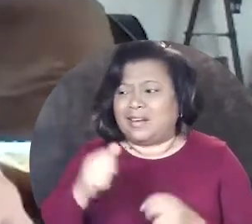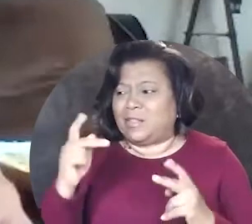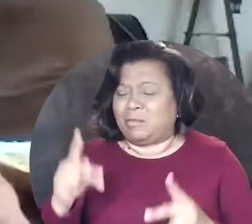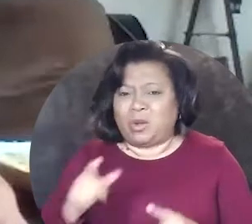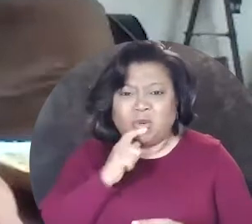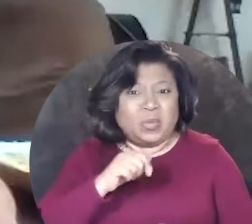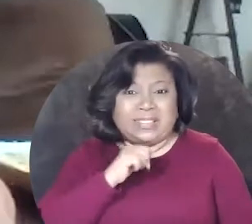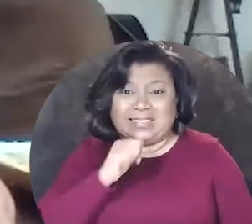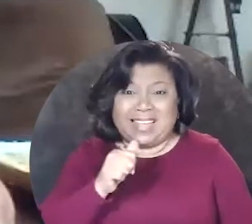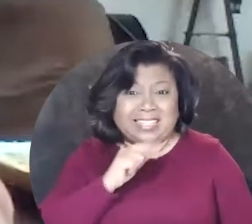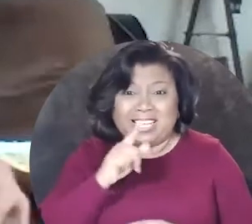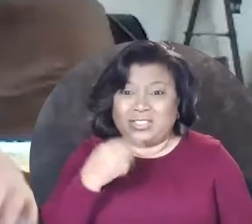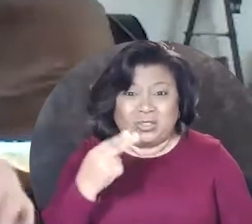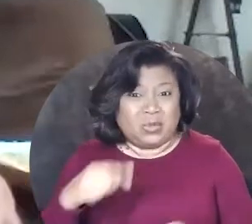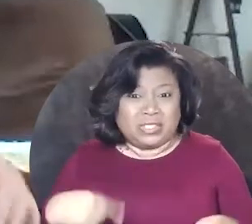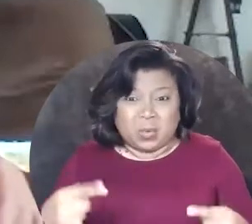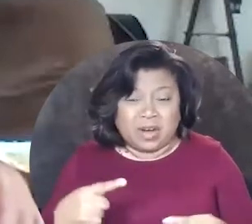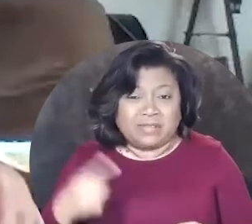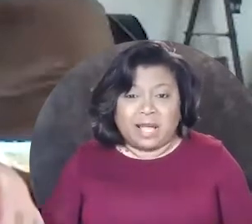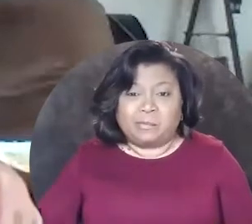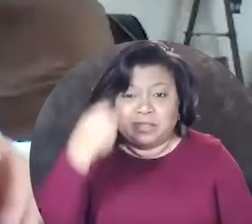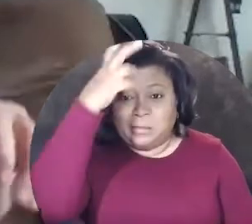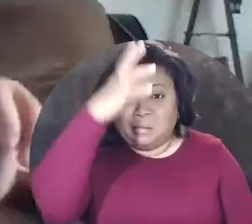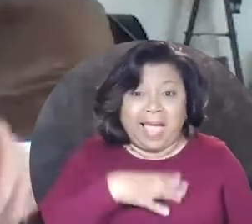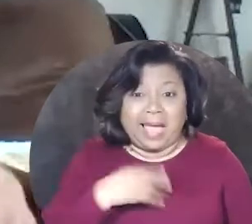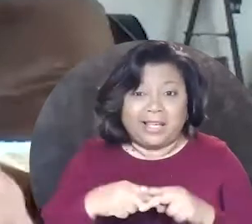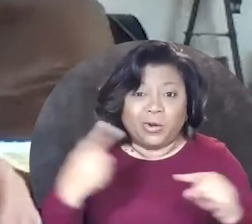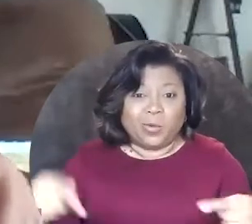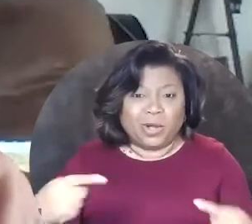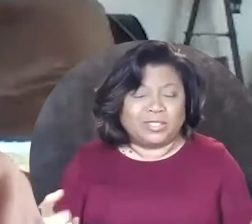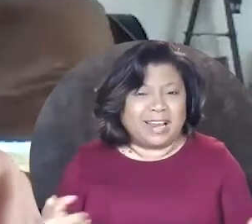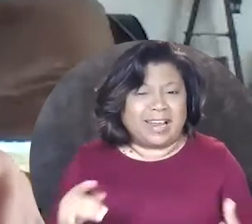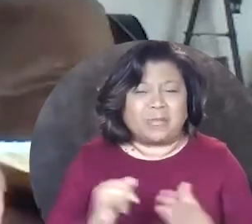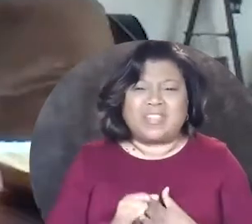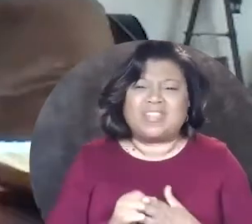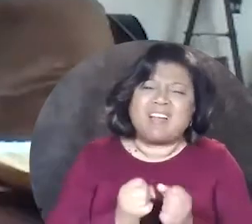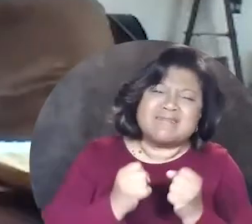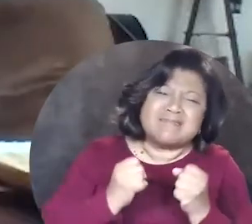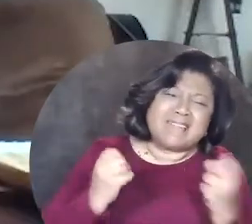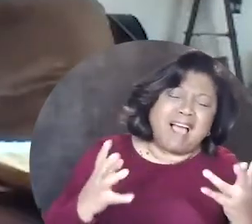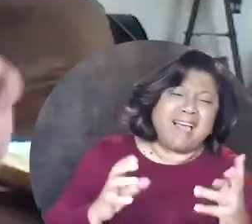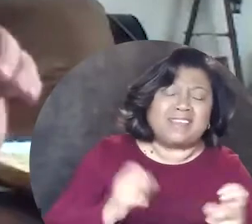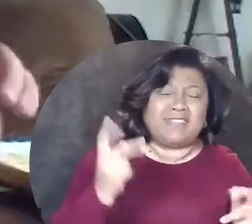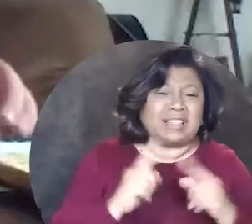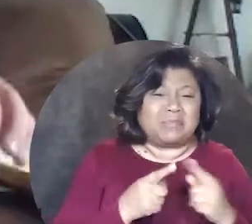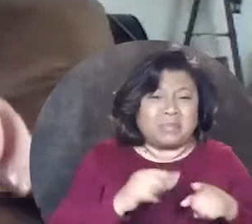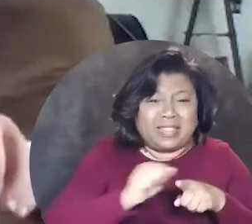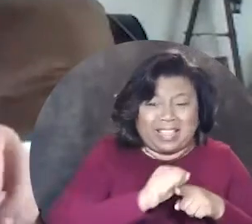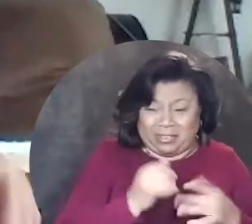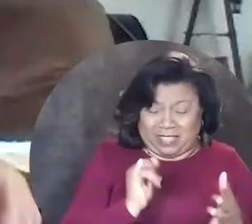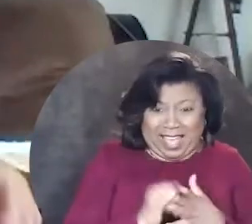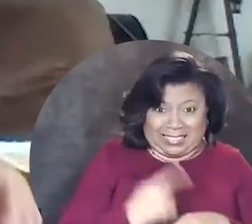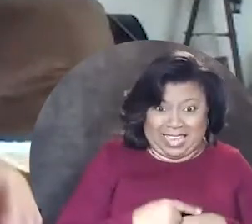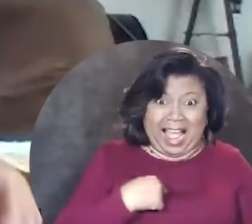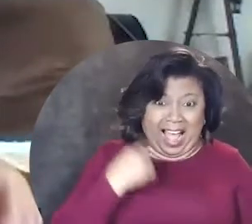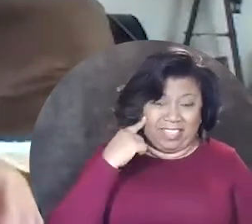who doesn't use a wheelchair and they just put the guy in a wheelchair but there were a ton of other people there to audition that day